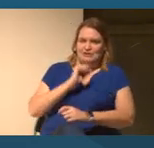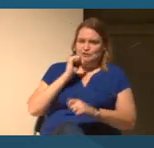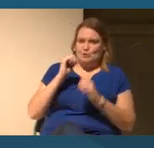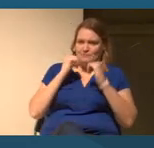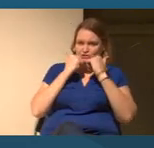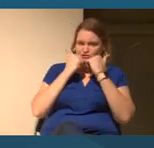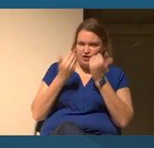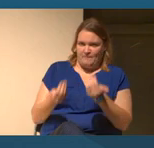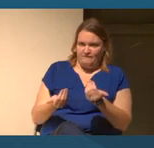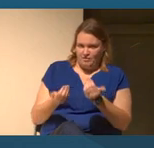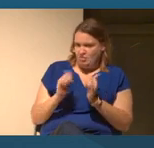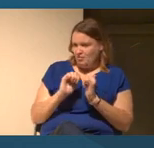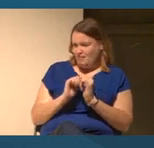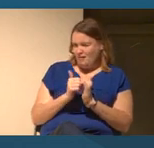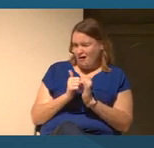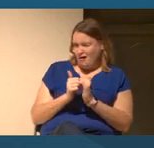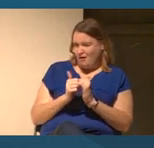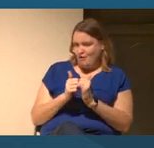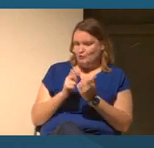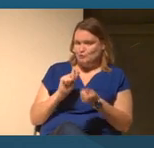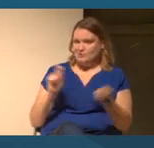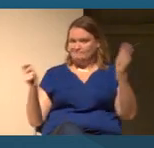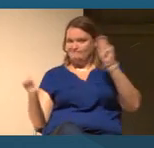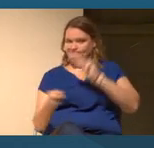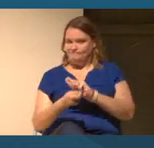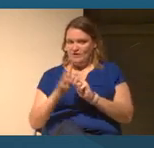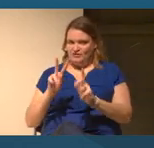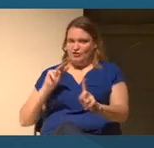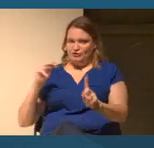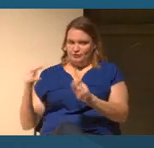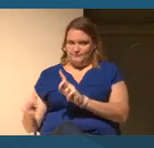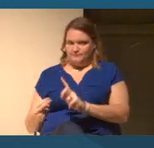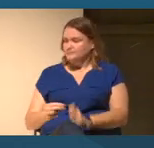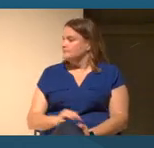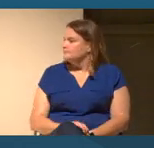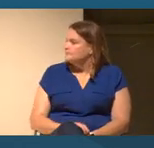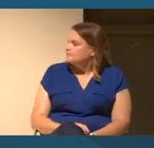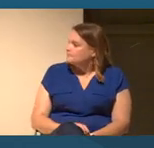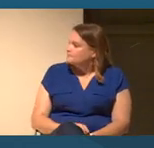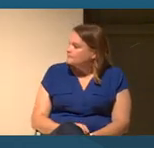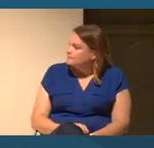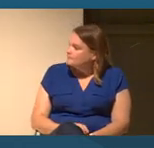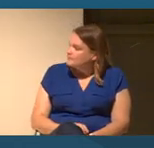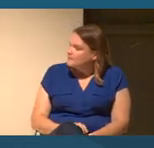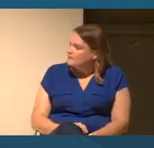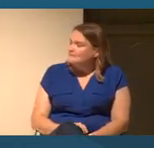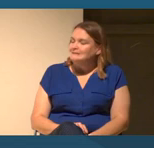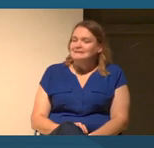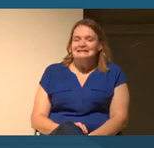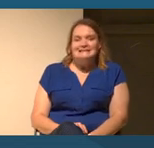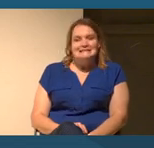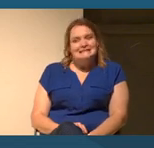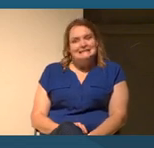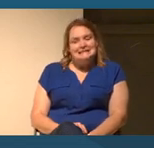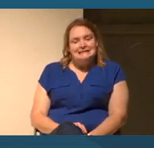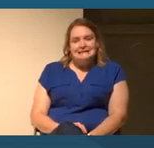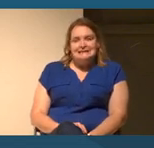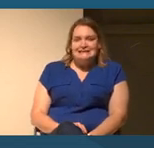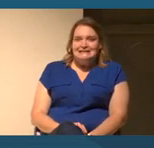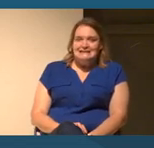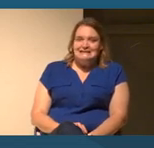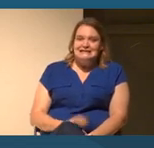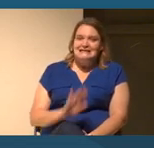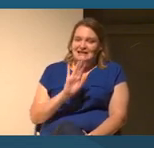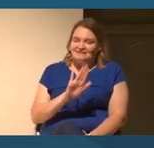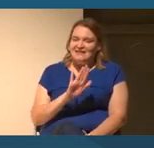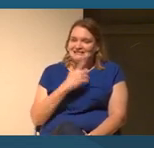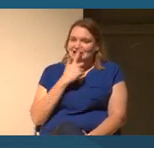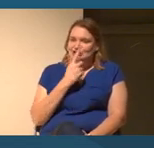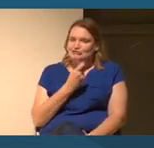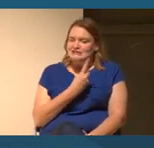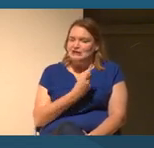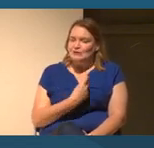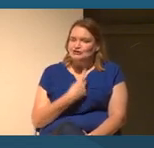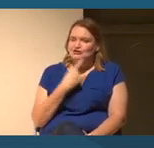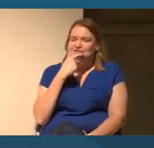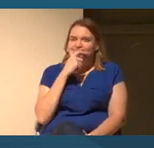I guess I find that question interesting because